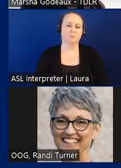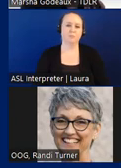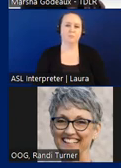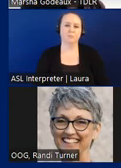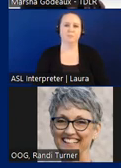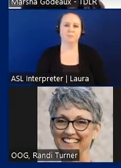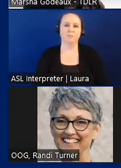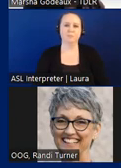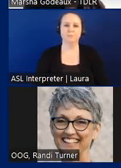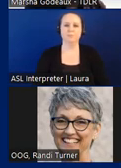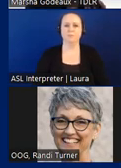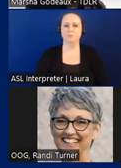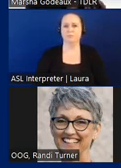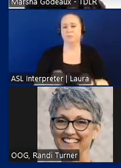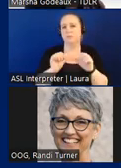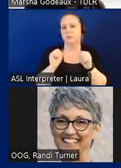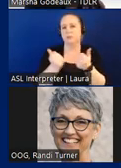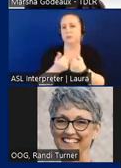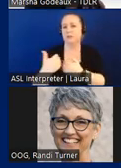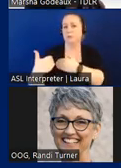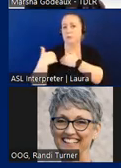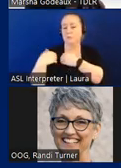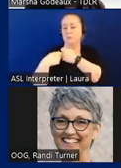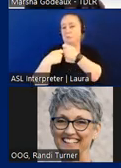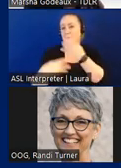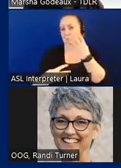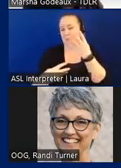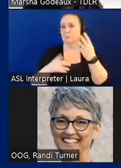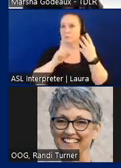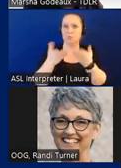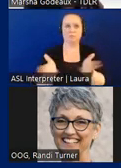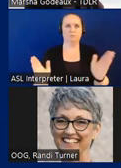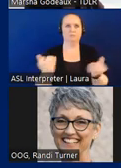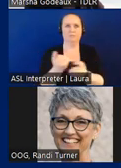The agency has several responsibilities to ensure the public are safe. Our licensing division works